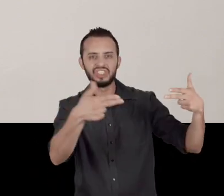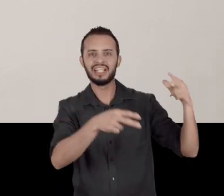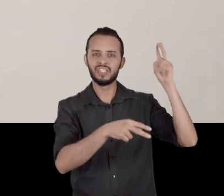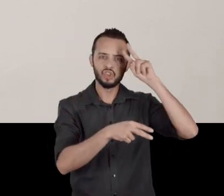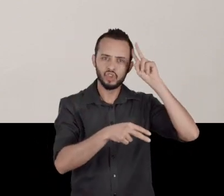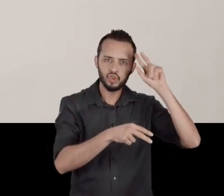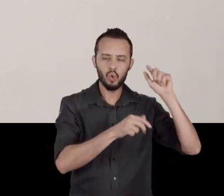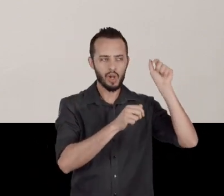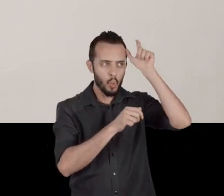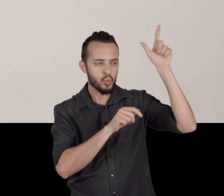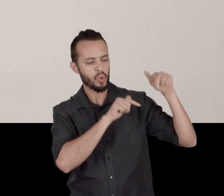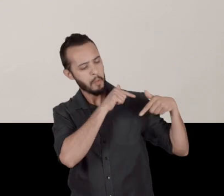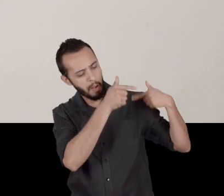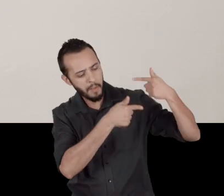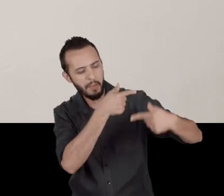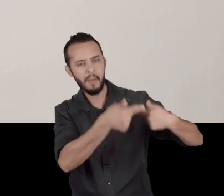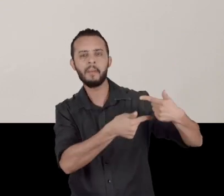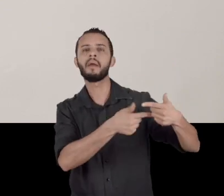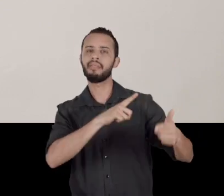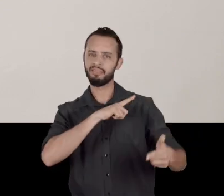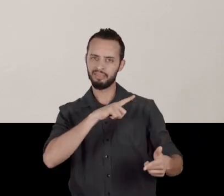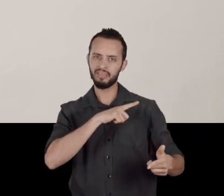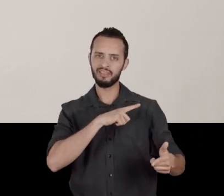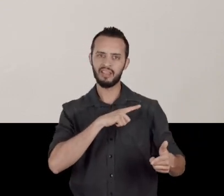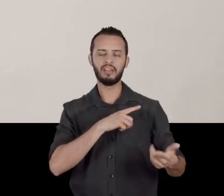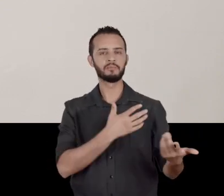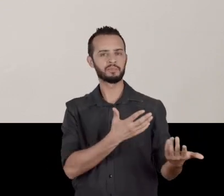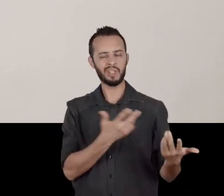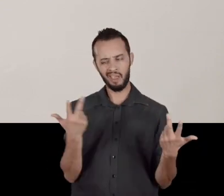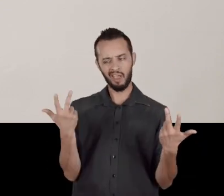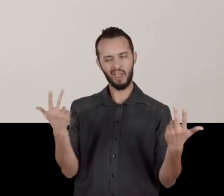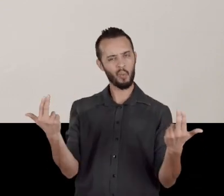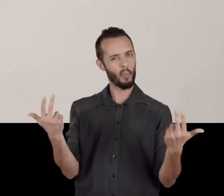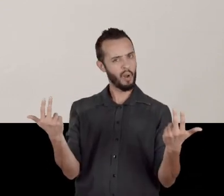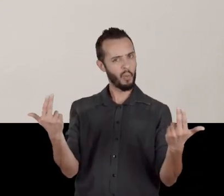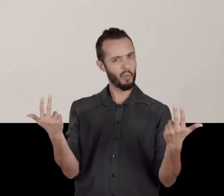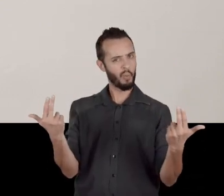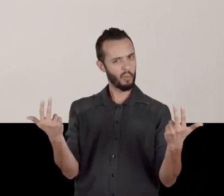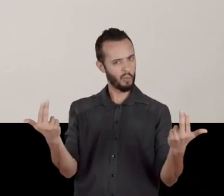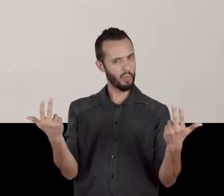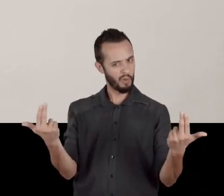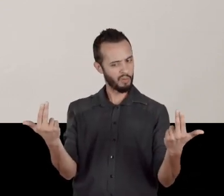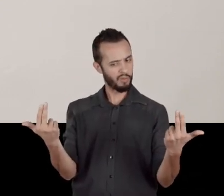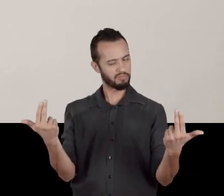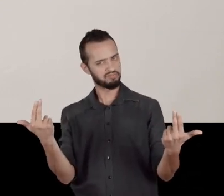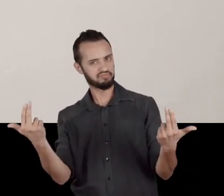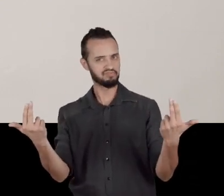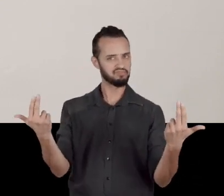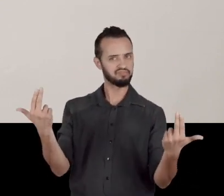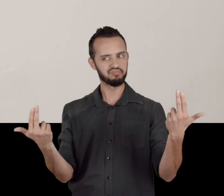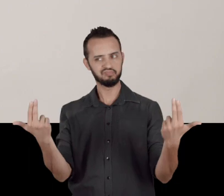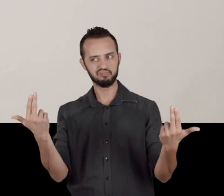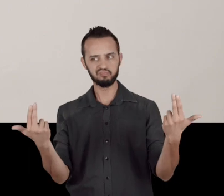and culture, are they like the foreigners, like the Europeans who disembarked here?